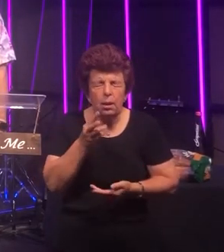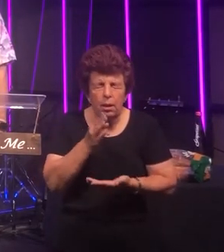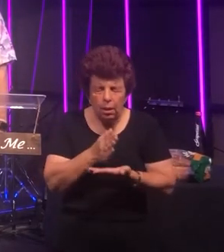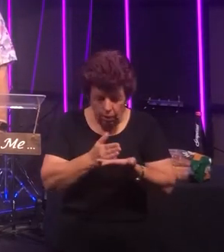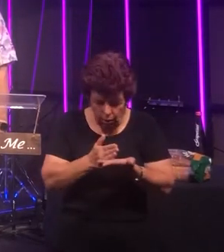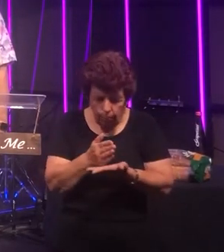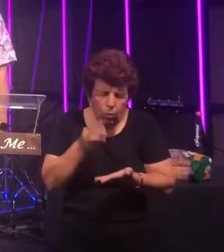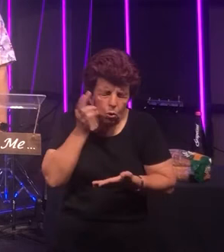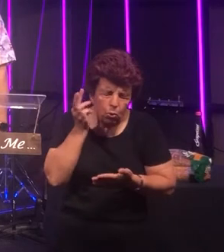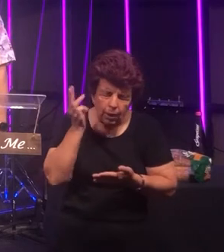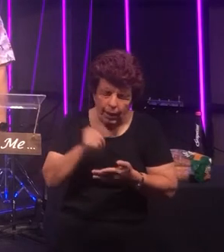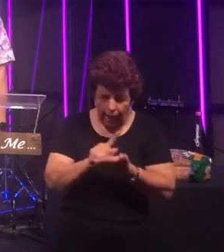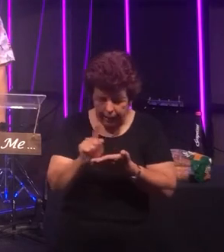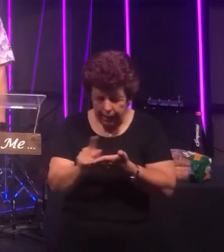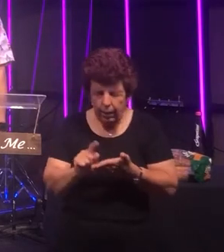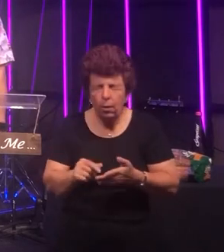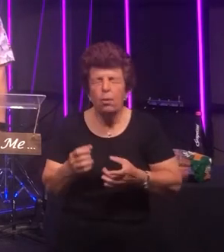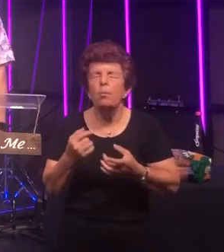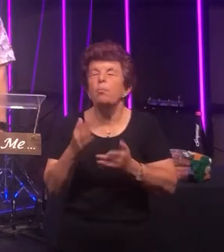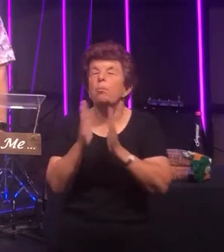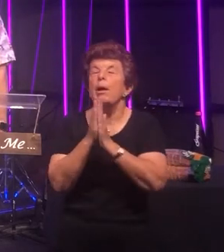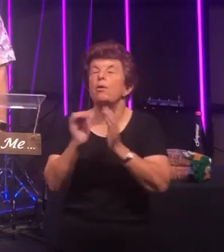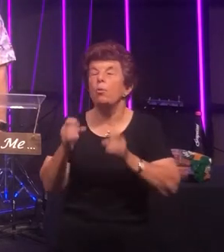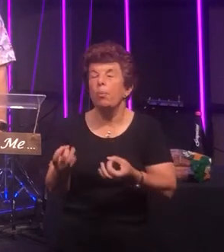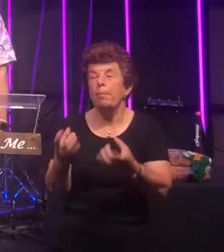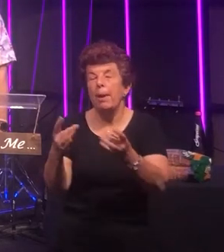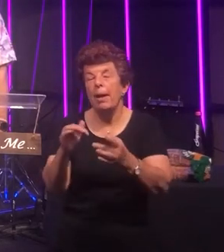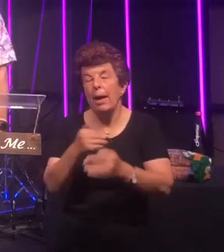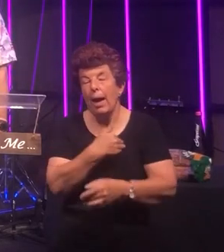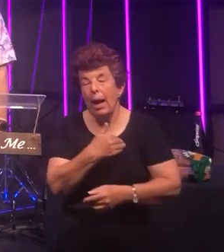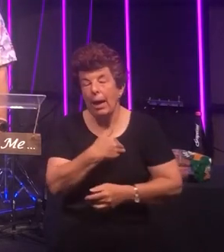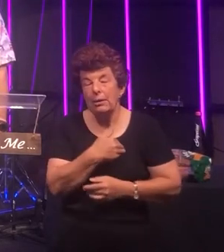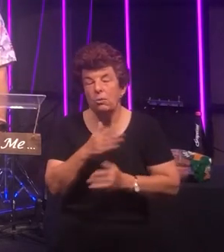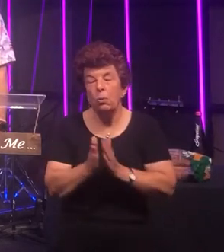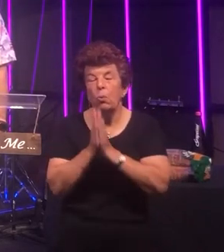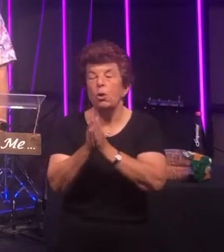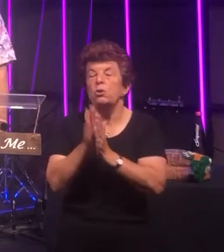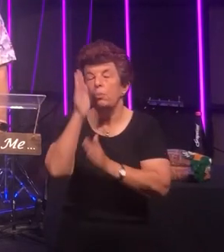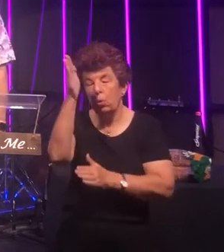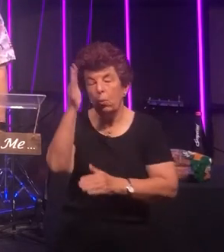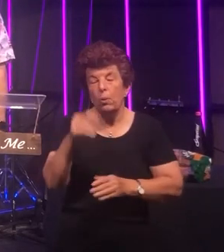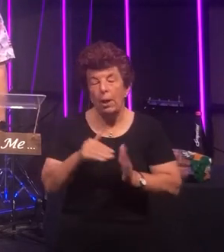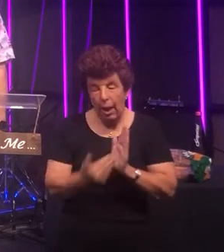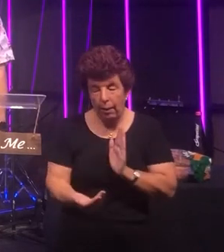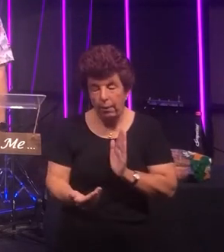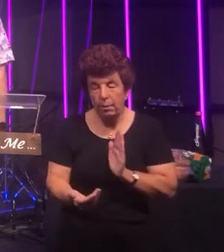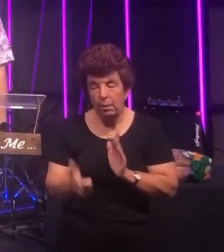Lord we do pray that you'd prepare our hearts as we worship you now. Lord just make us